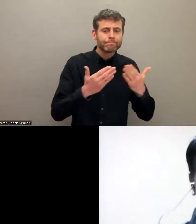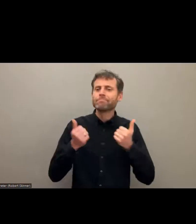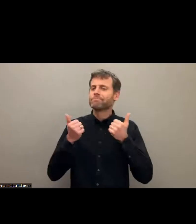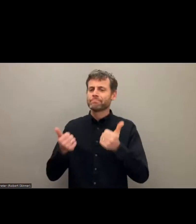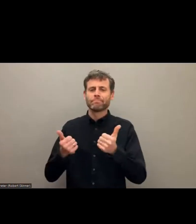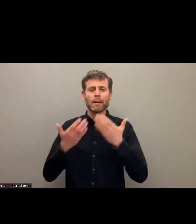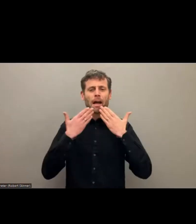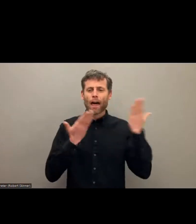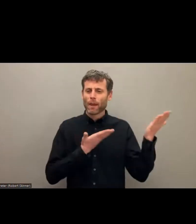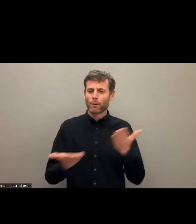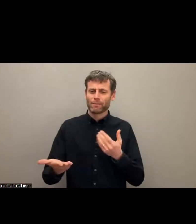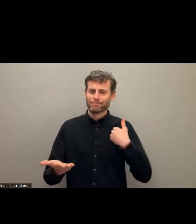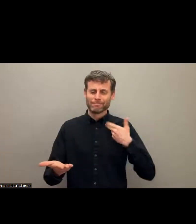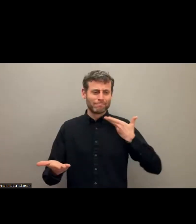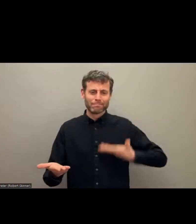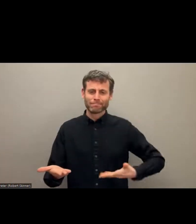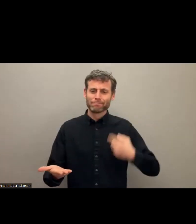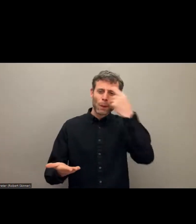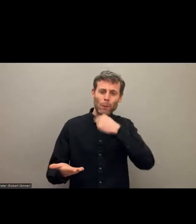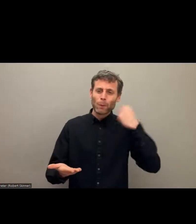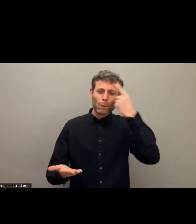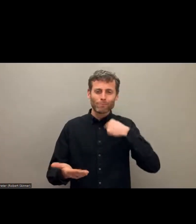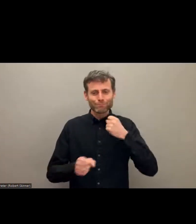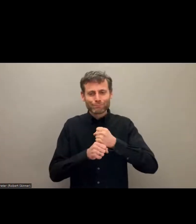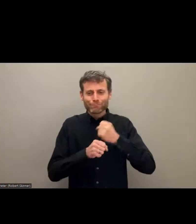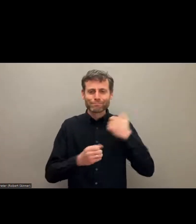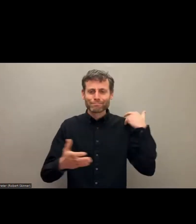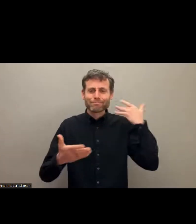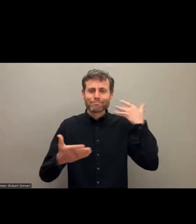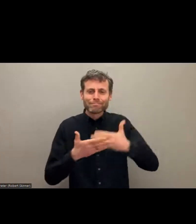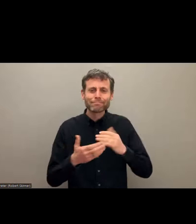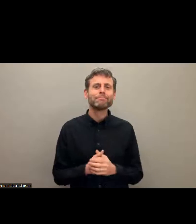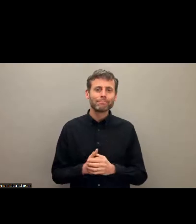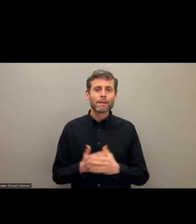Thank you, thank you, Rosário, for introducing me so